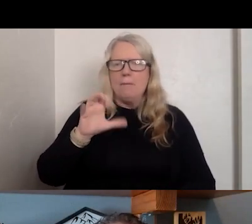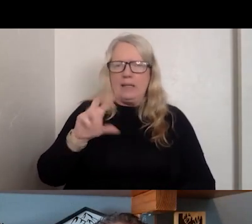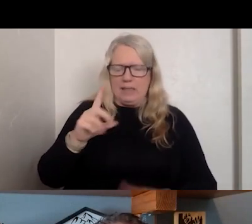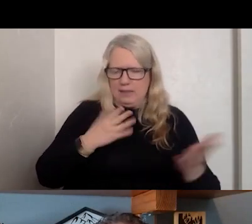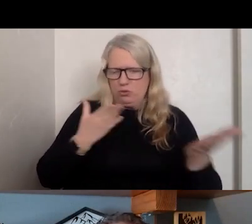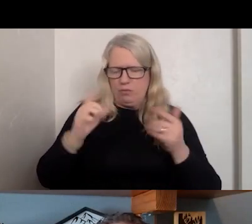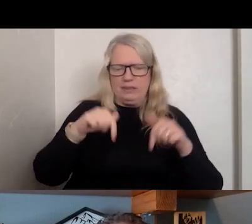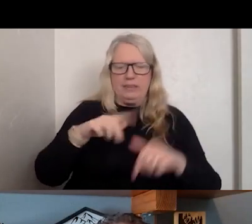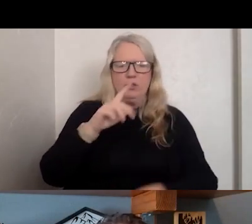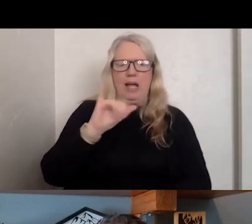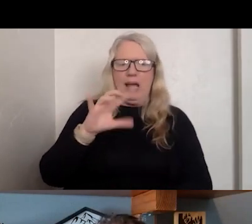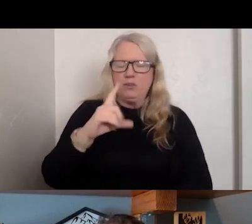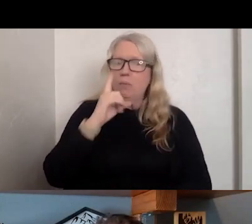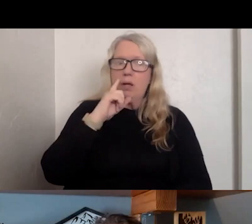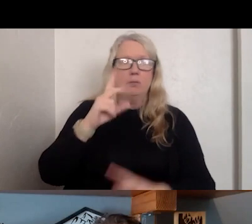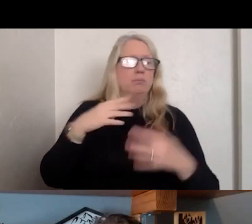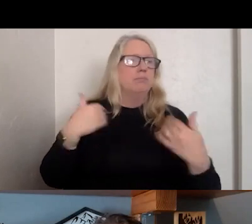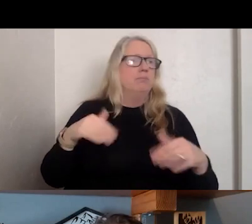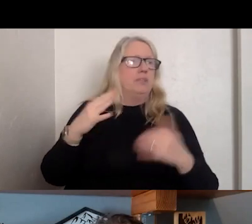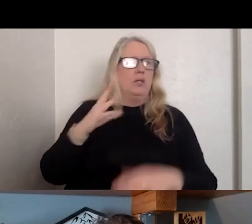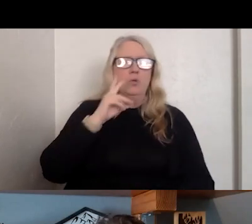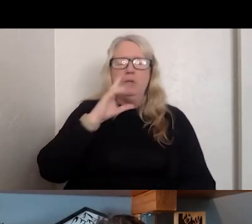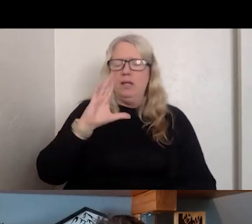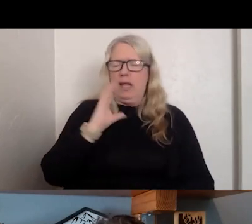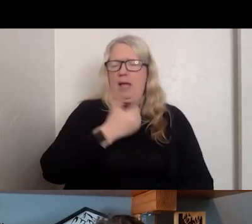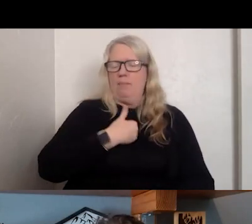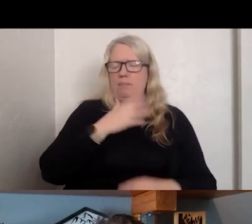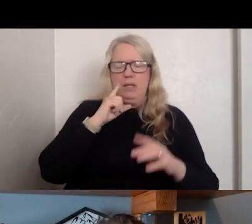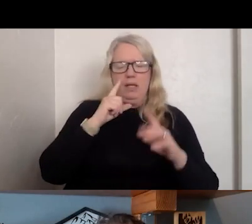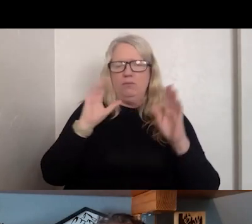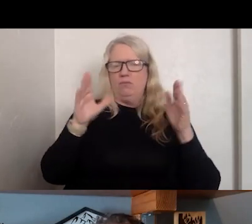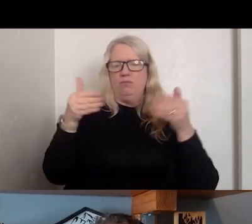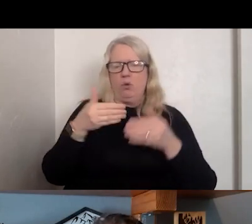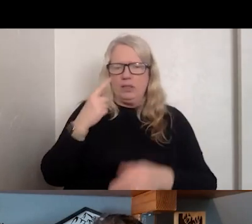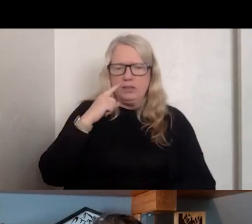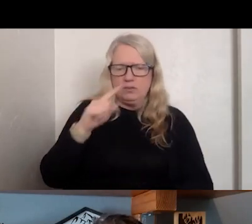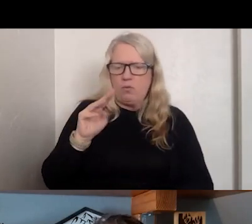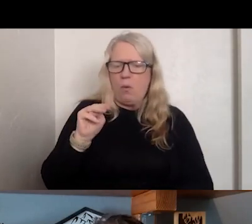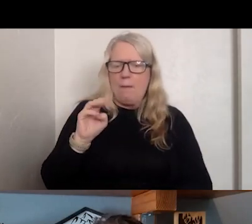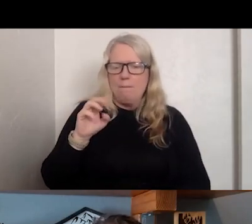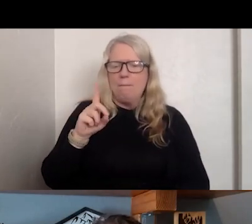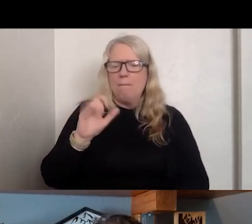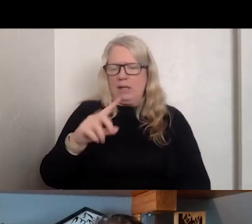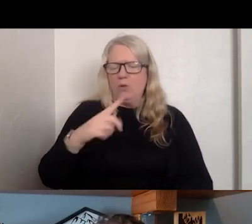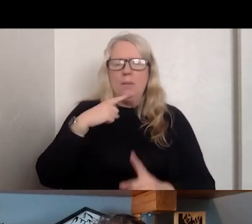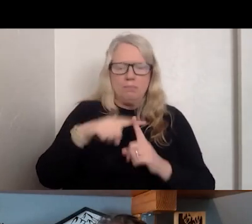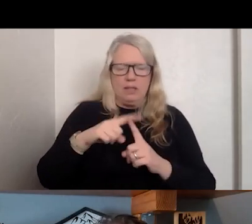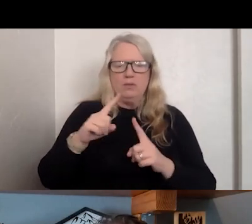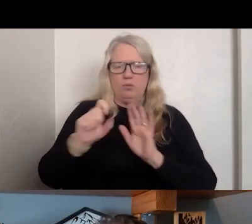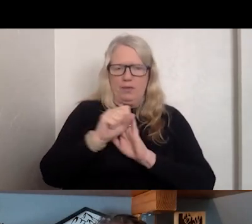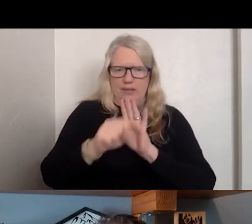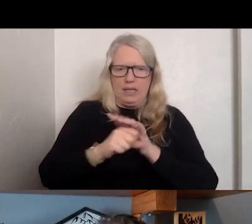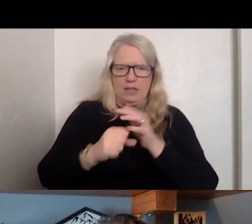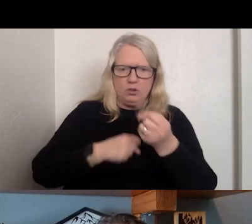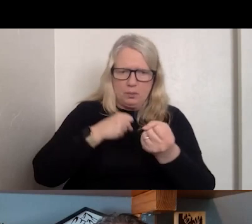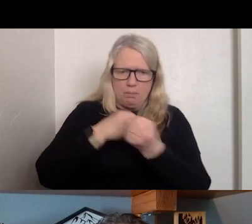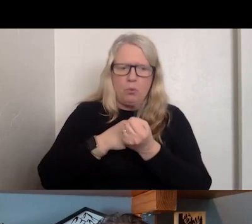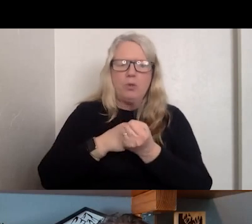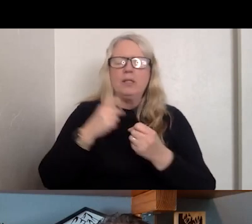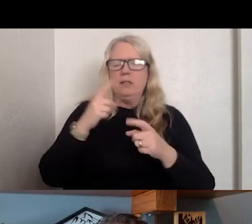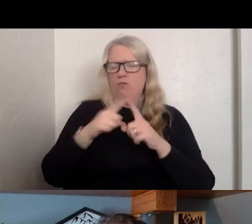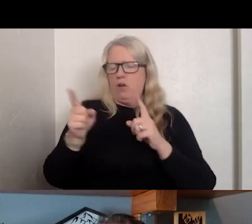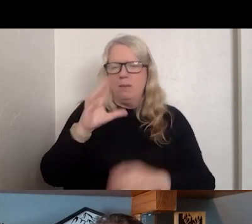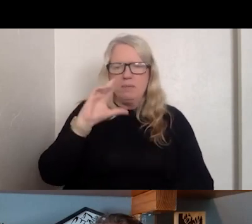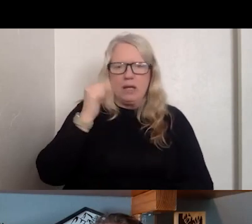THIS HAS REALLY BEEN A FOCUS ON MEDICAID AND FUNDING HAS BEEN PUT